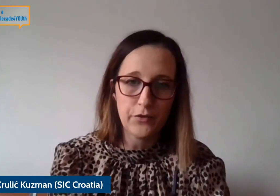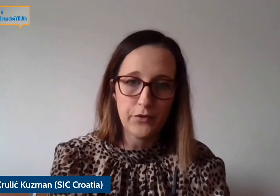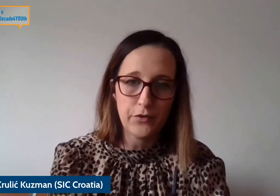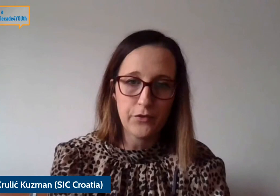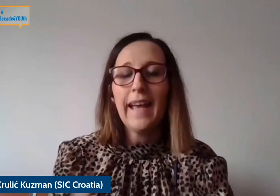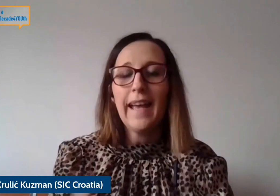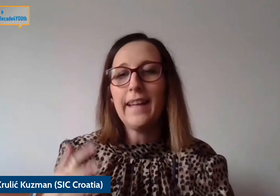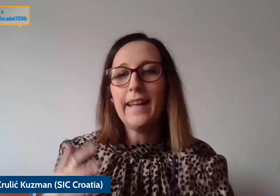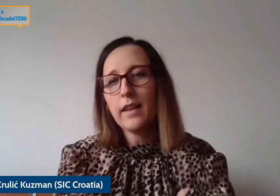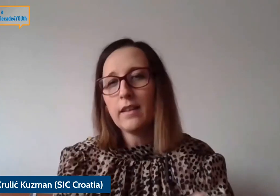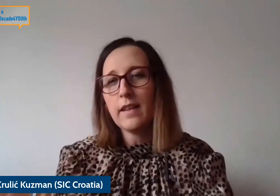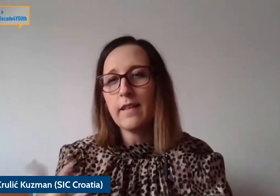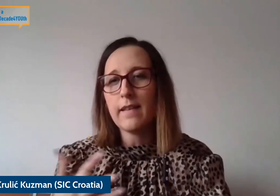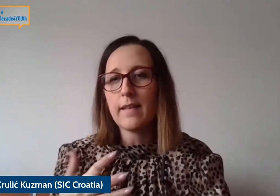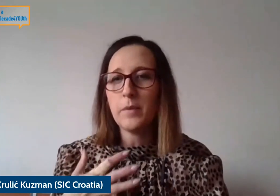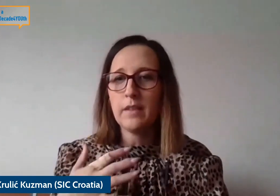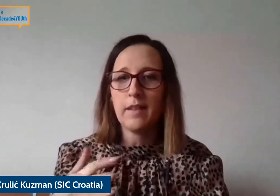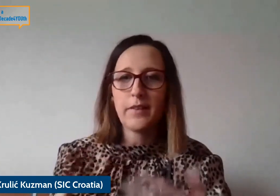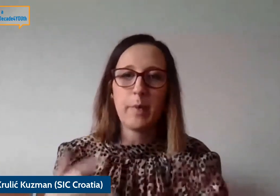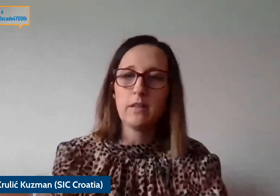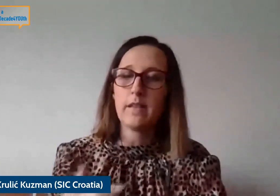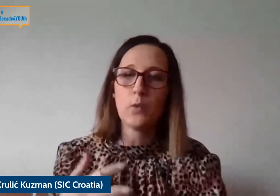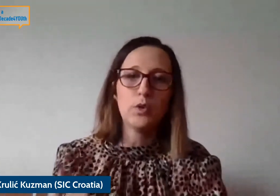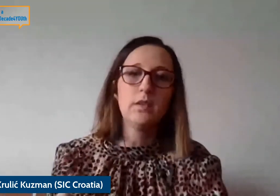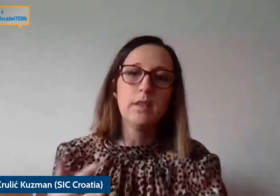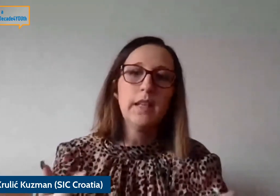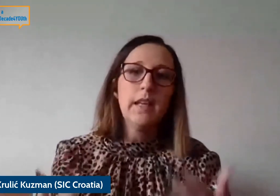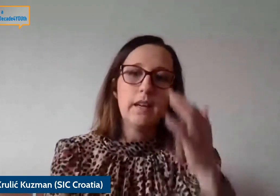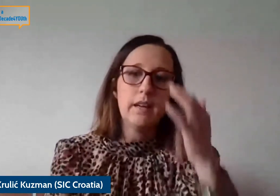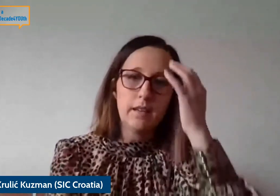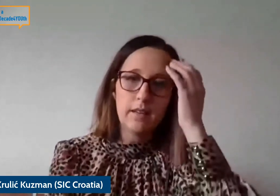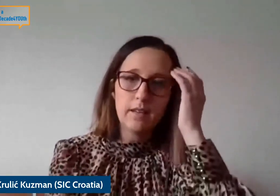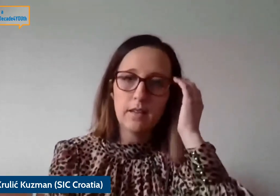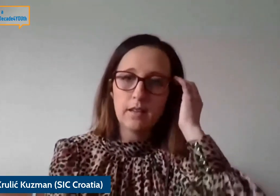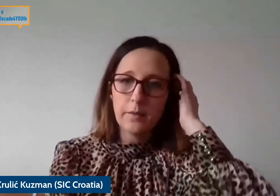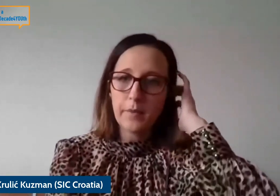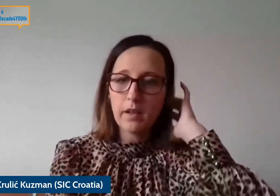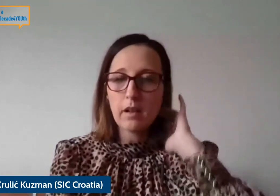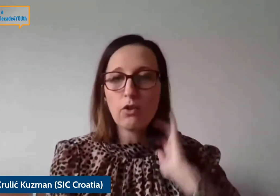I think this is something that other panelists wouldn't talk about more so.